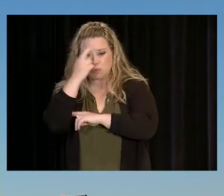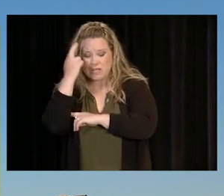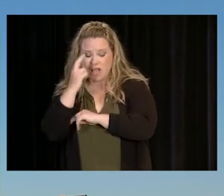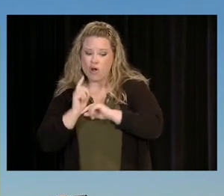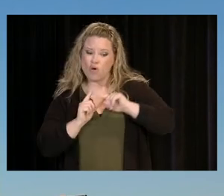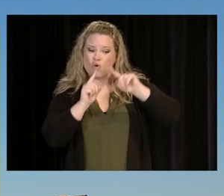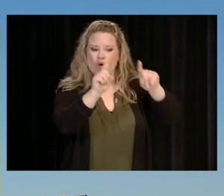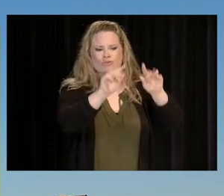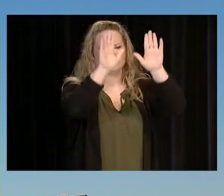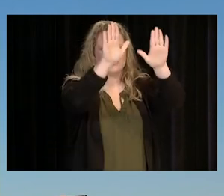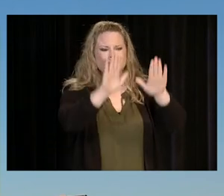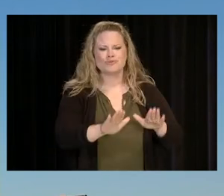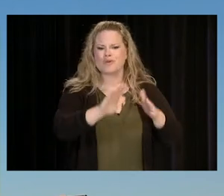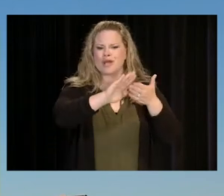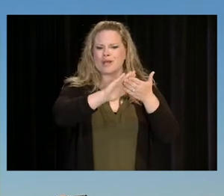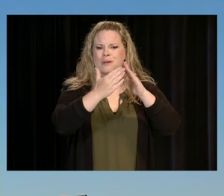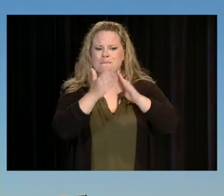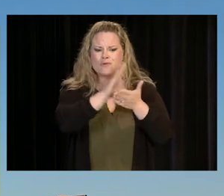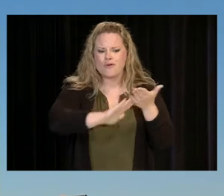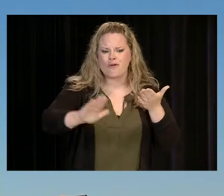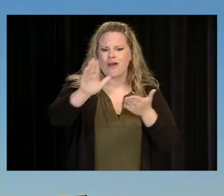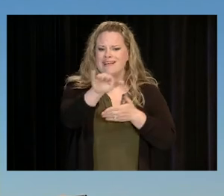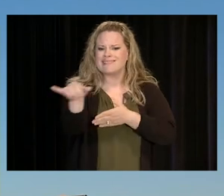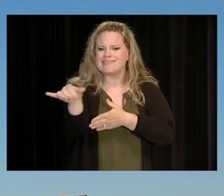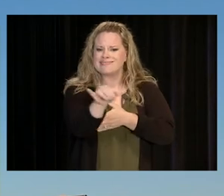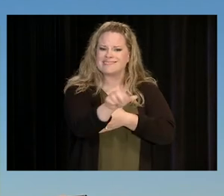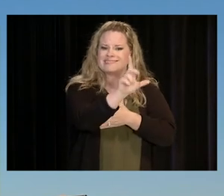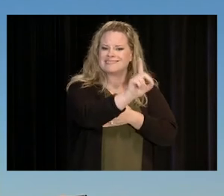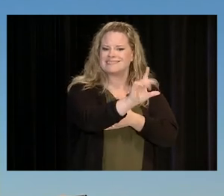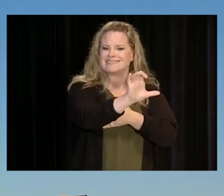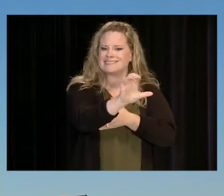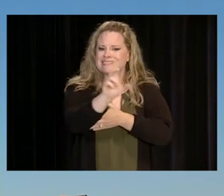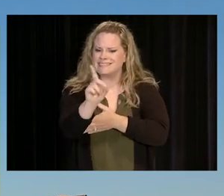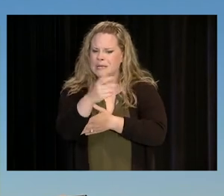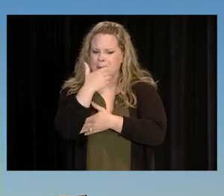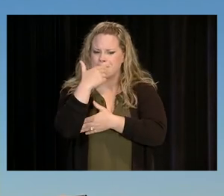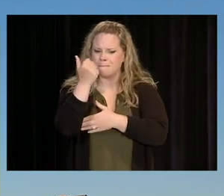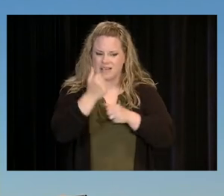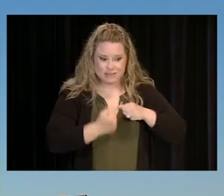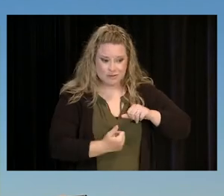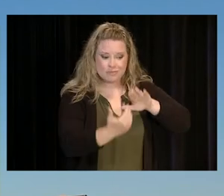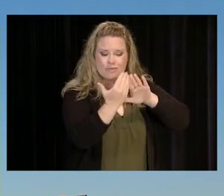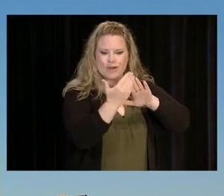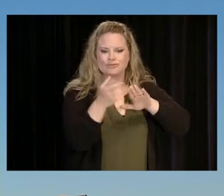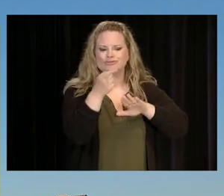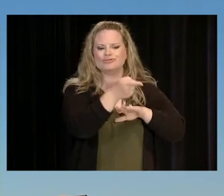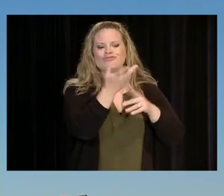TO A GREAT COMMUNITY COLLEGE SYSTEM LIKE THE DCCCD IS THE BEST APPROACH, YOU BEAT THEM TO IT.